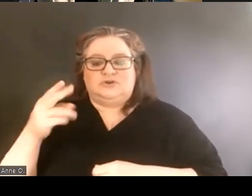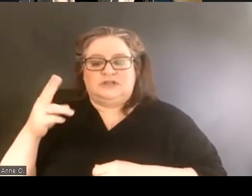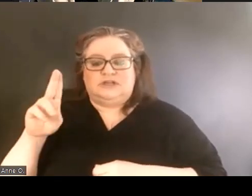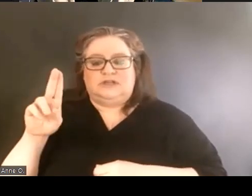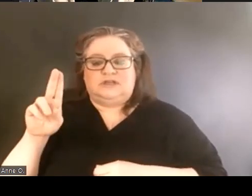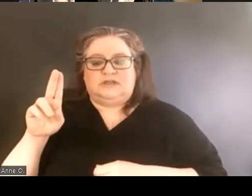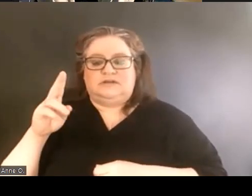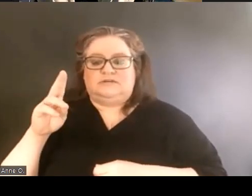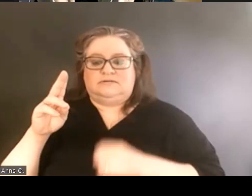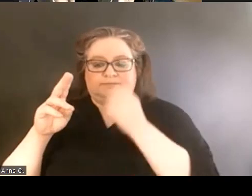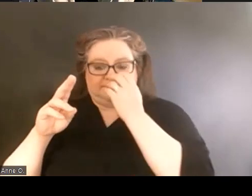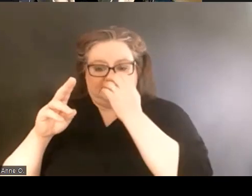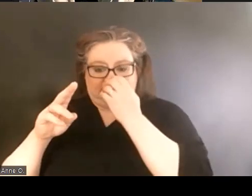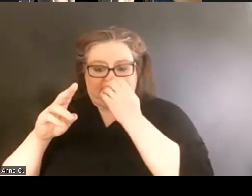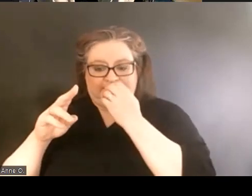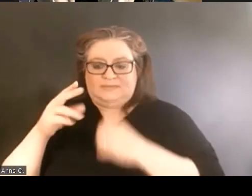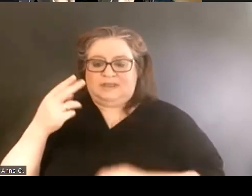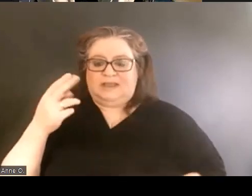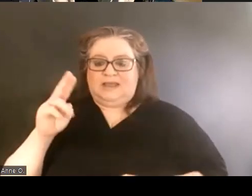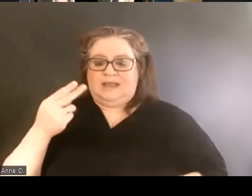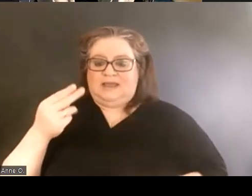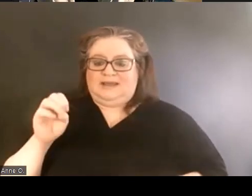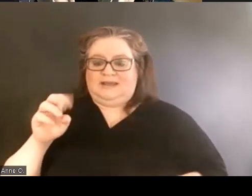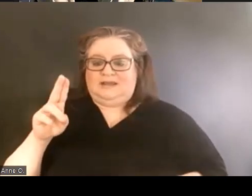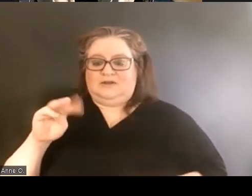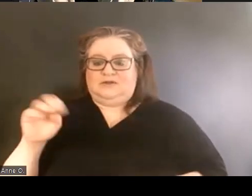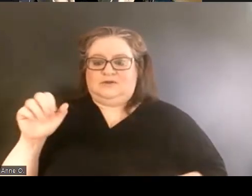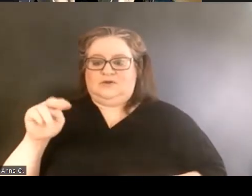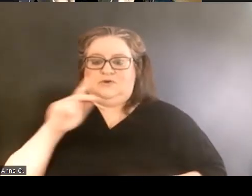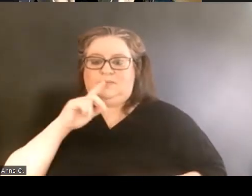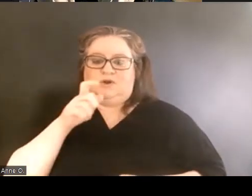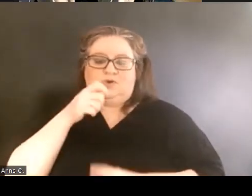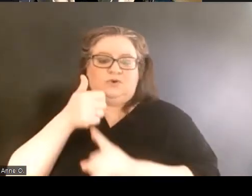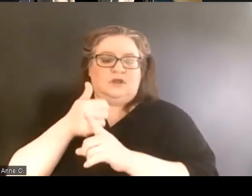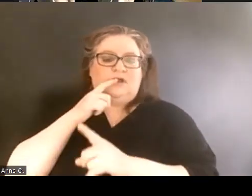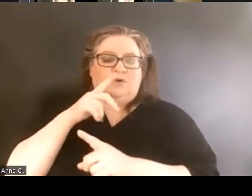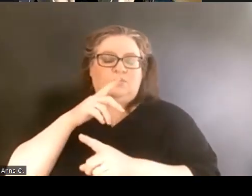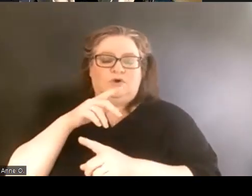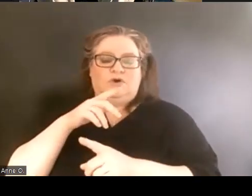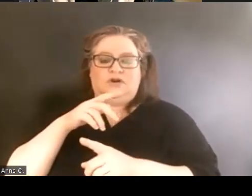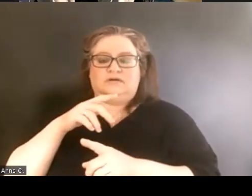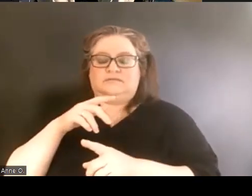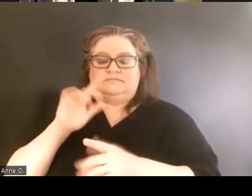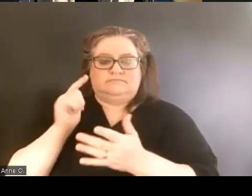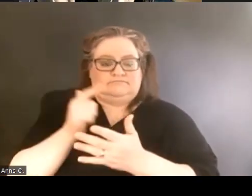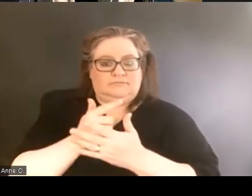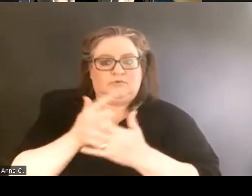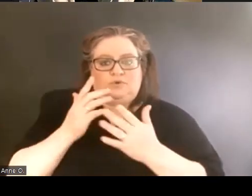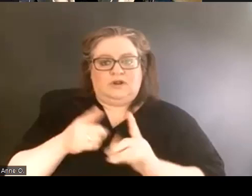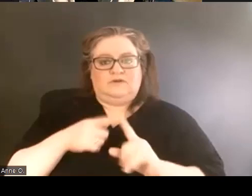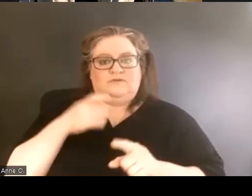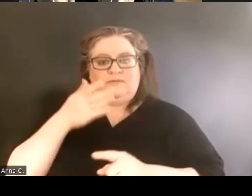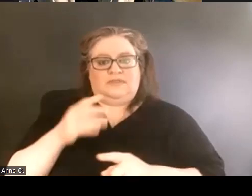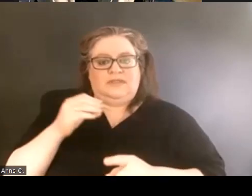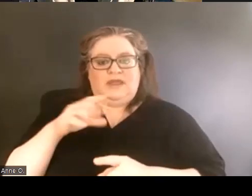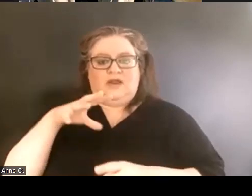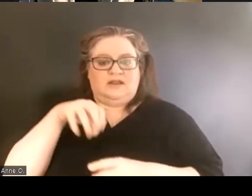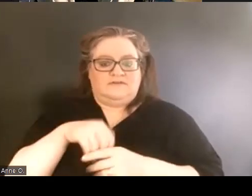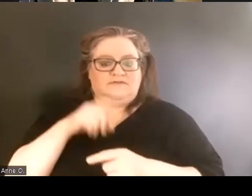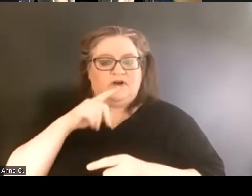and who were deeply involved in the disability rights movement, including section 504 and the ADA.